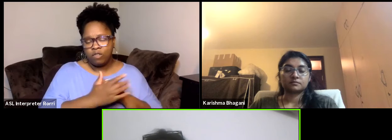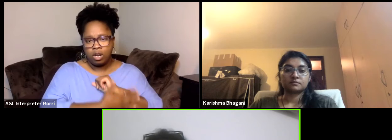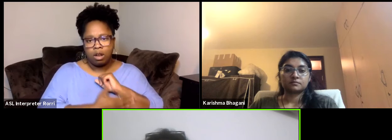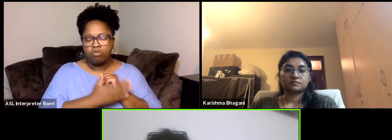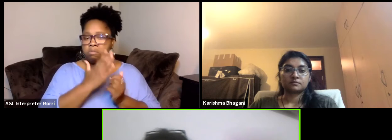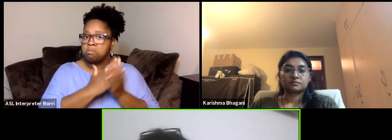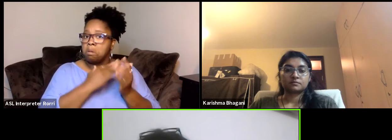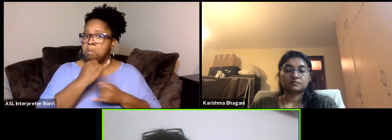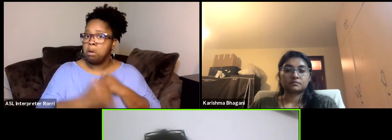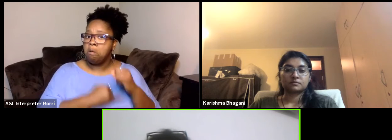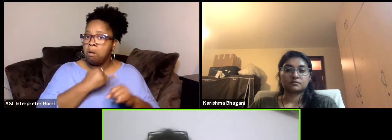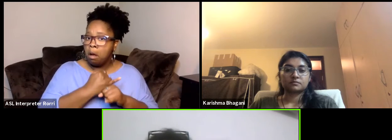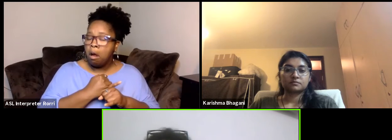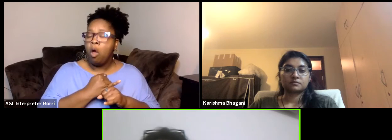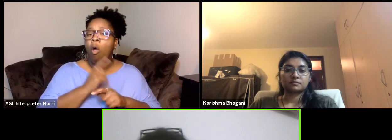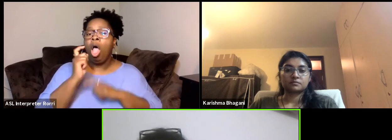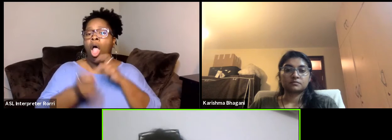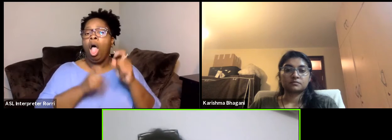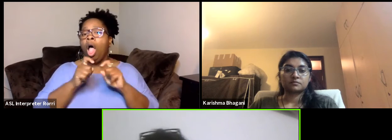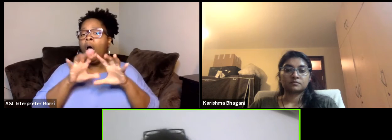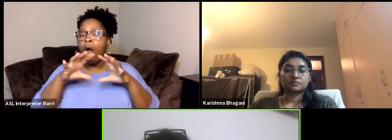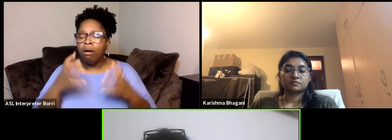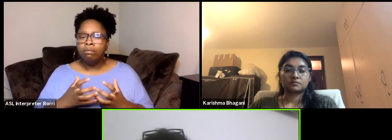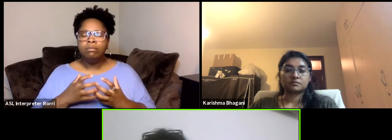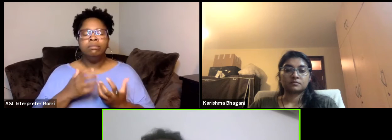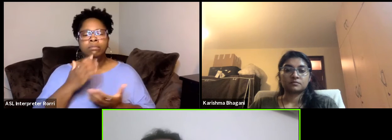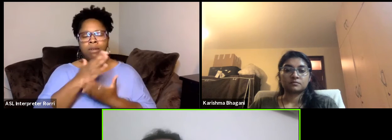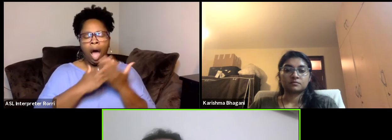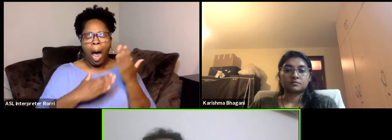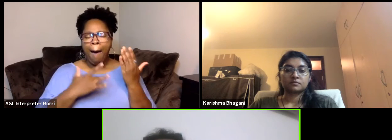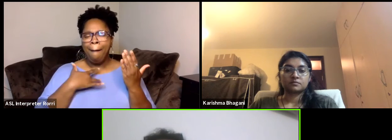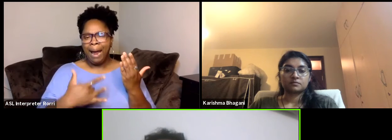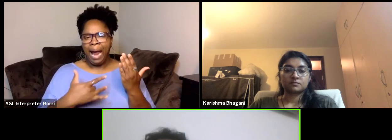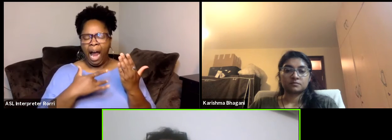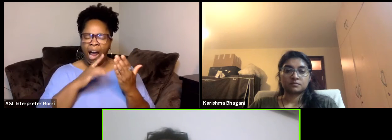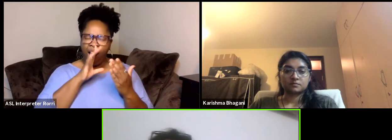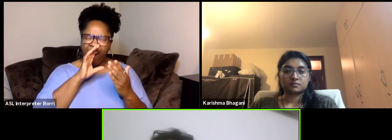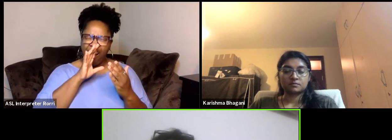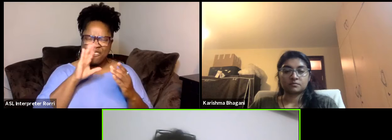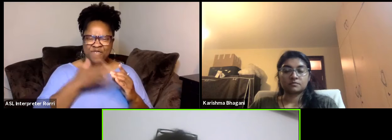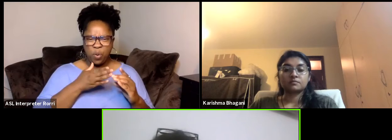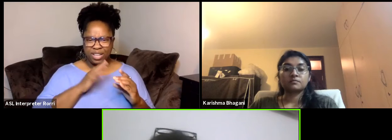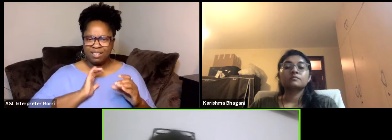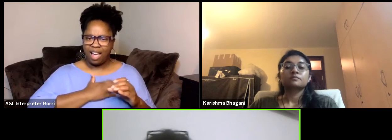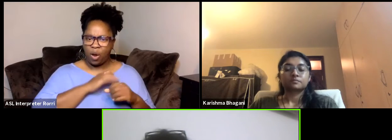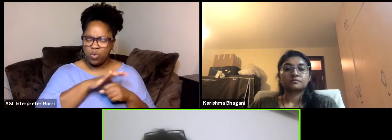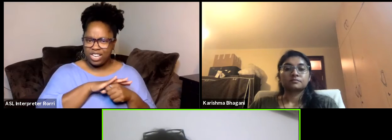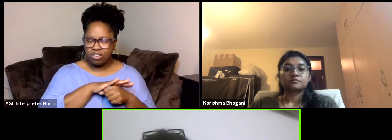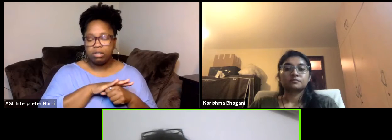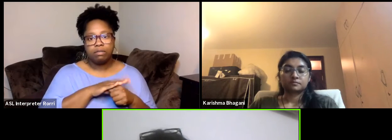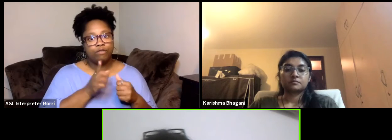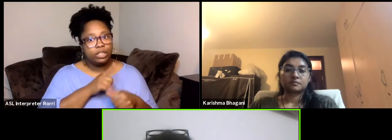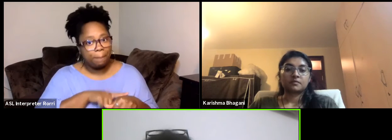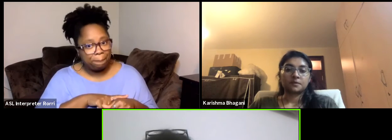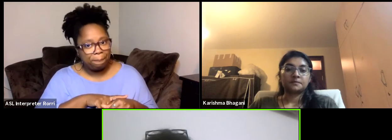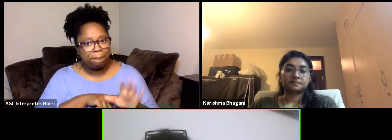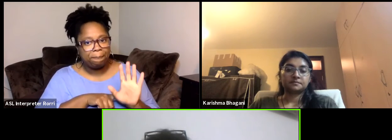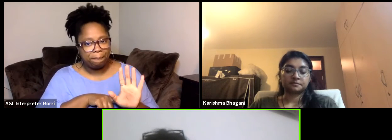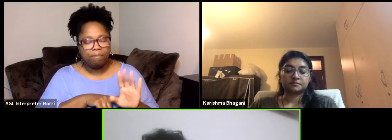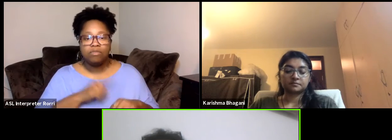they give everywhere, some are country origin focus. We're trying, this is the first edition so we hope the next one will be much more bigger.